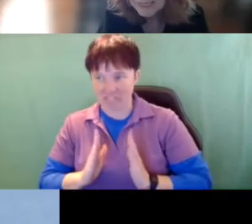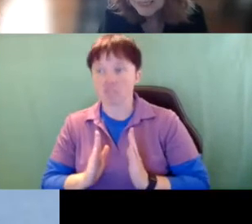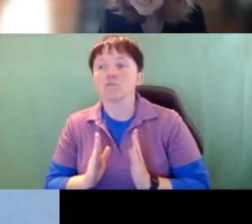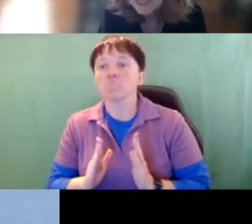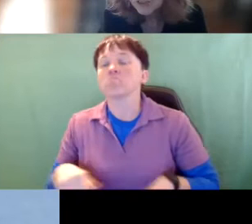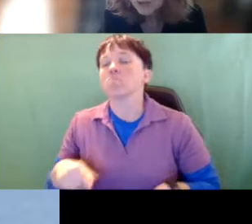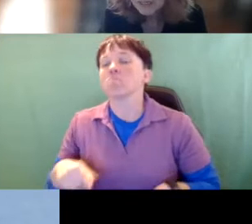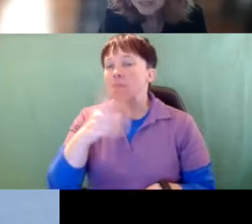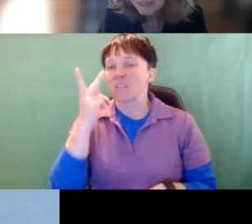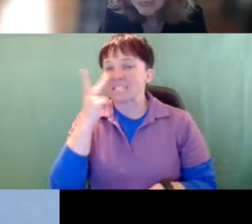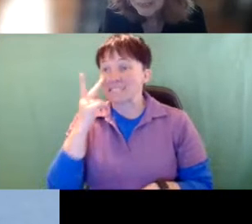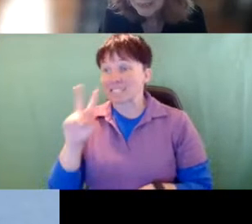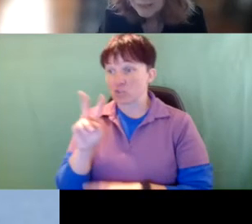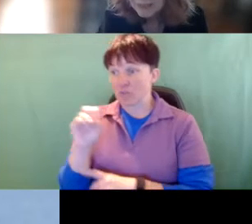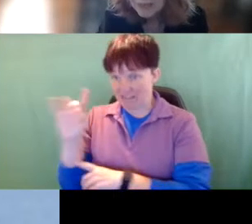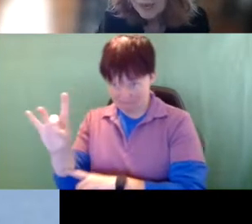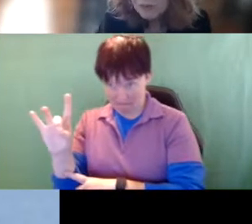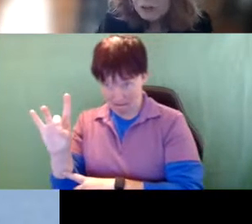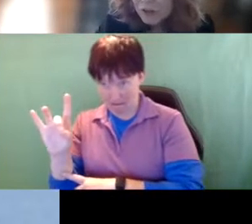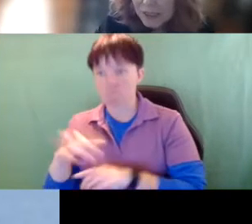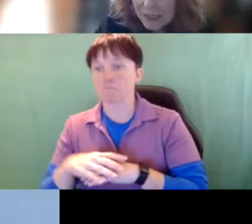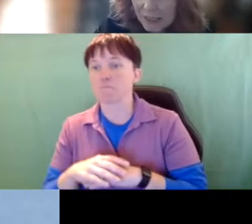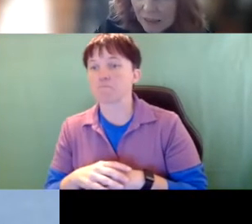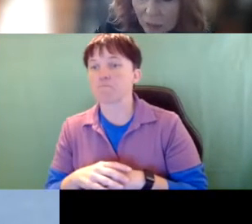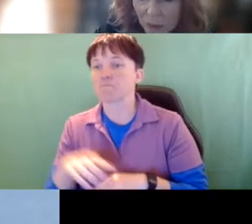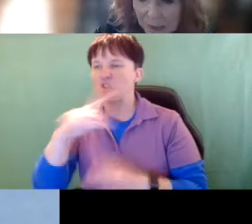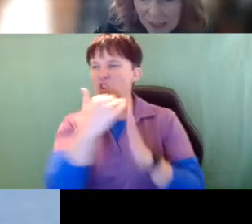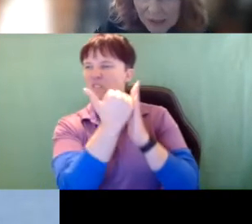by CEC in 2008 and those are listed on the website